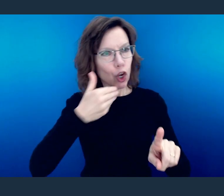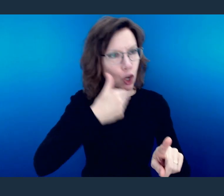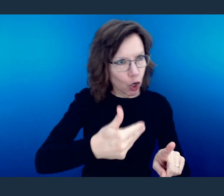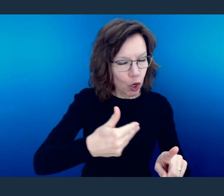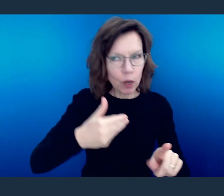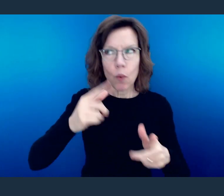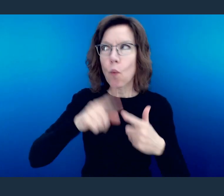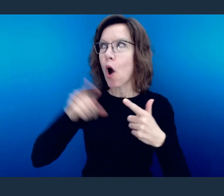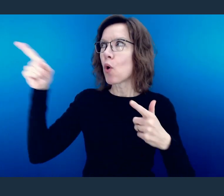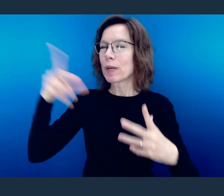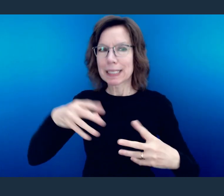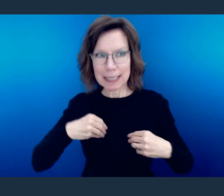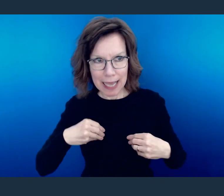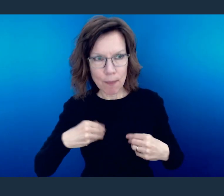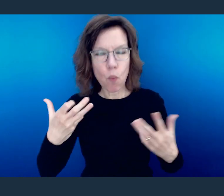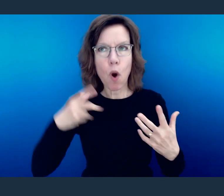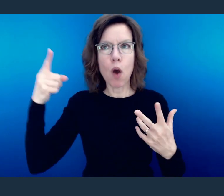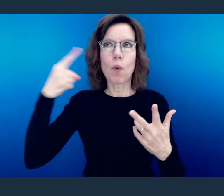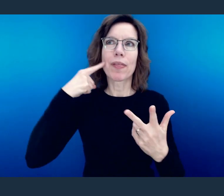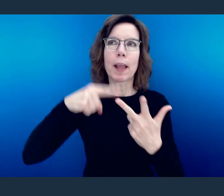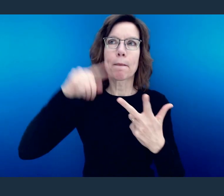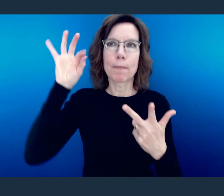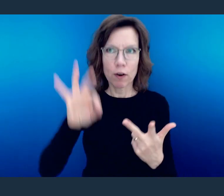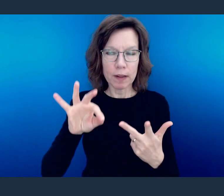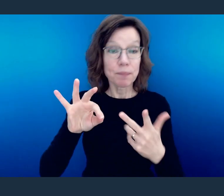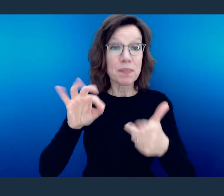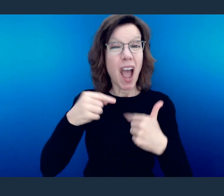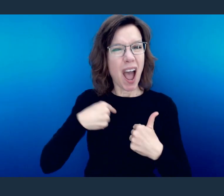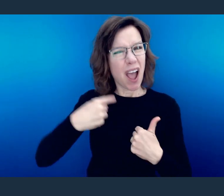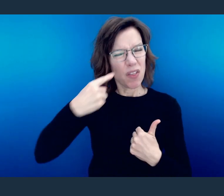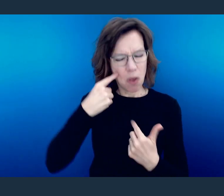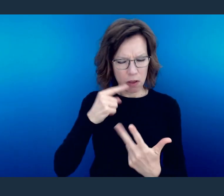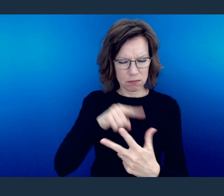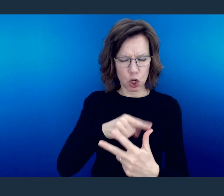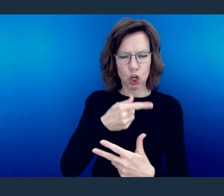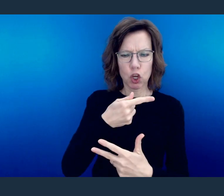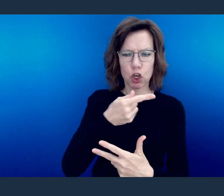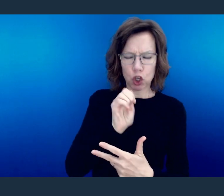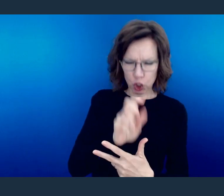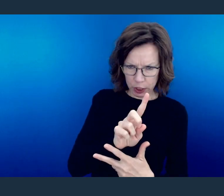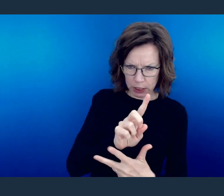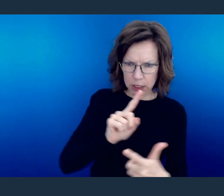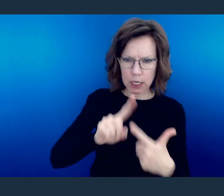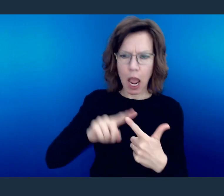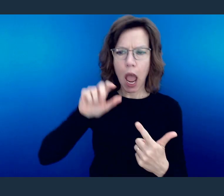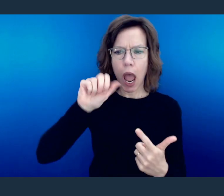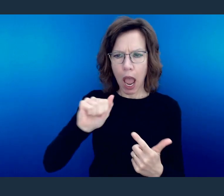and perfect. When I first saw those, I thought, well, what's the big difference between what is good, what